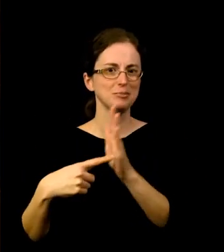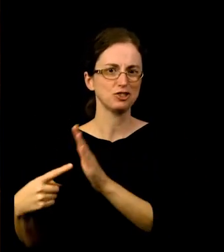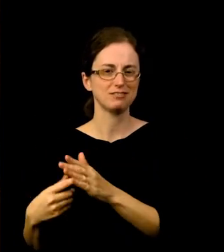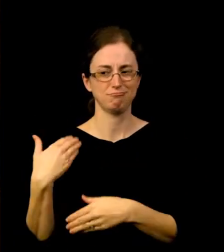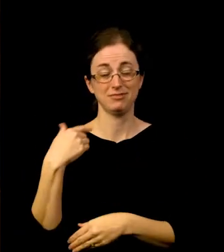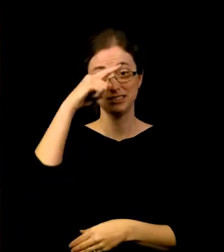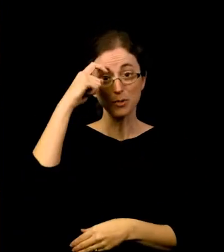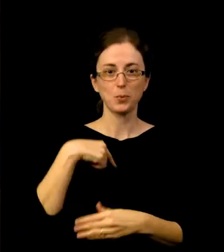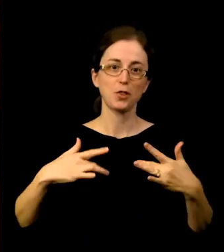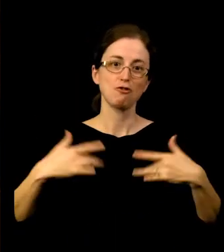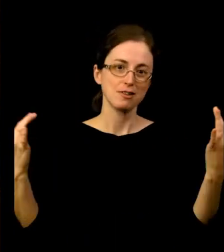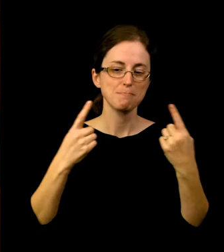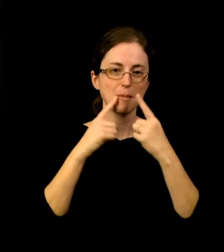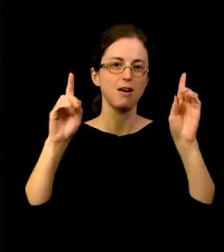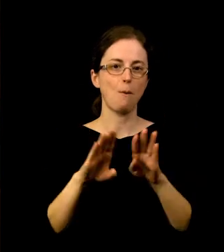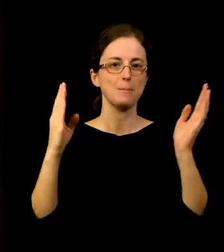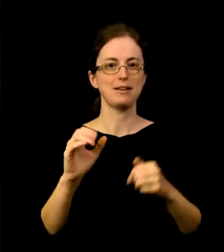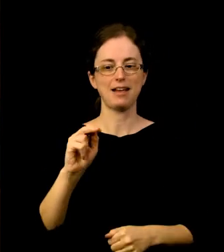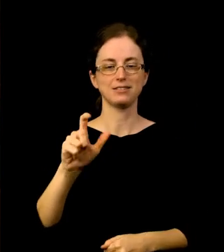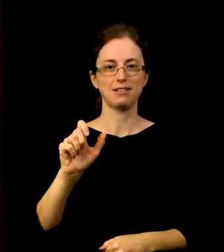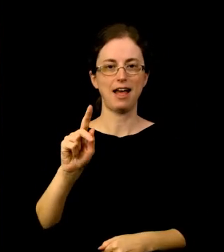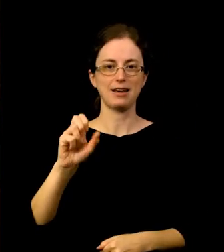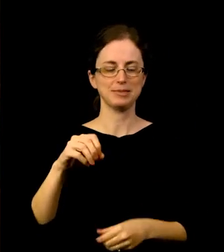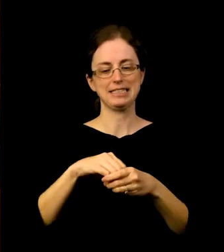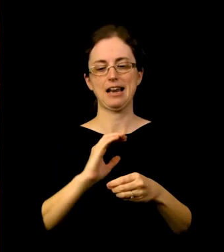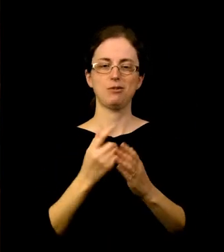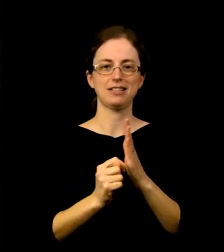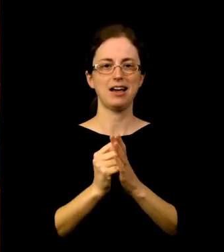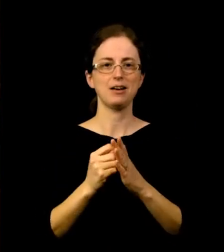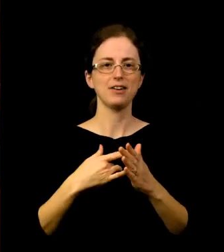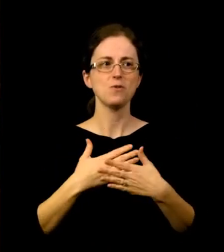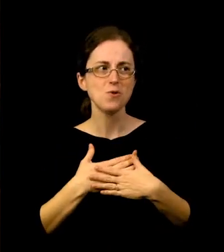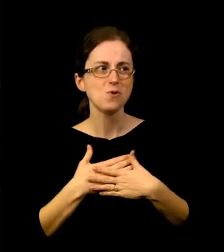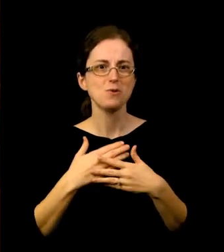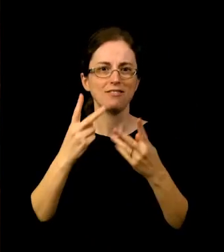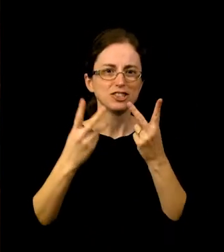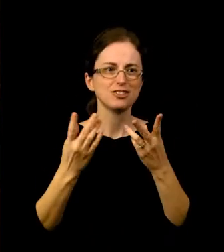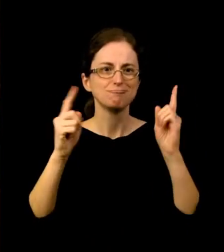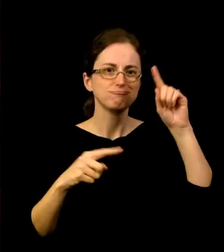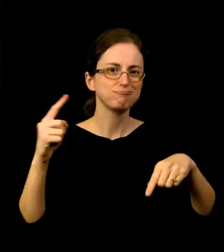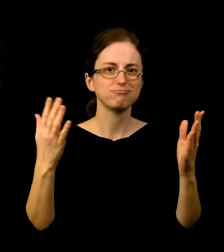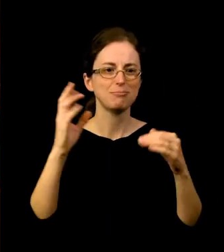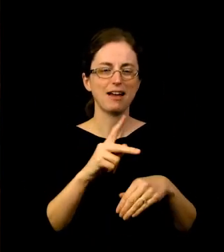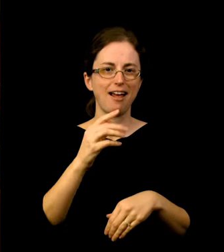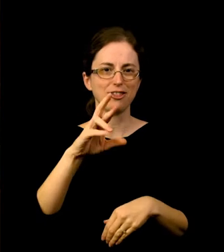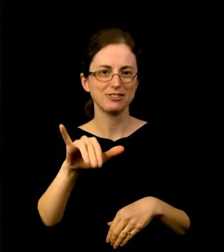we have all been anticipating, and creating new opportunities. In the summer, we were thrilled to finally open Ansel Adams in Our Time.